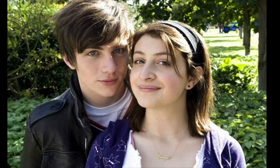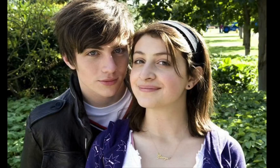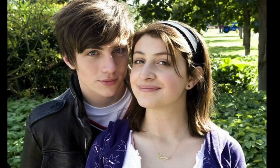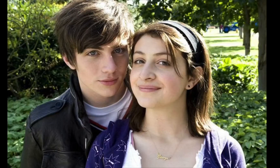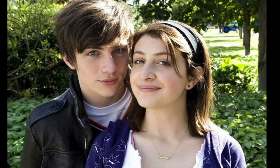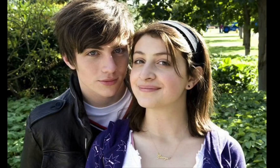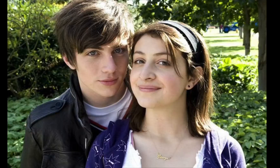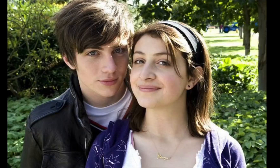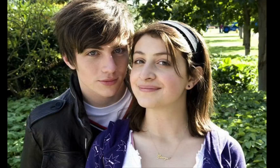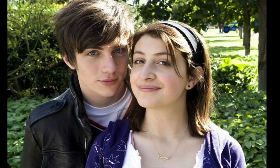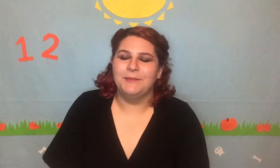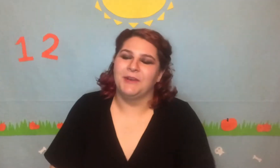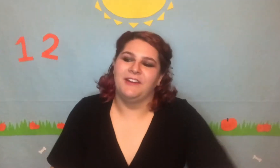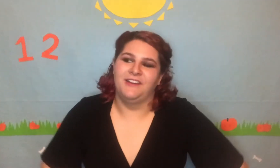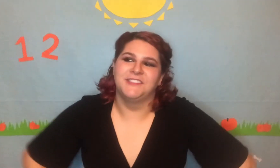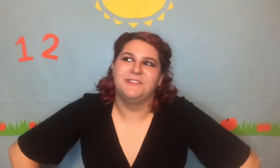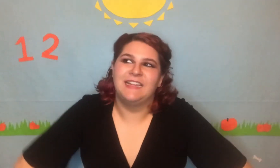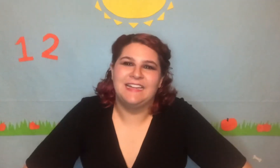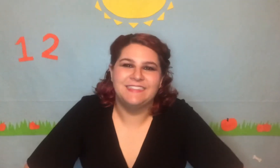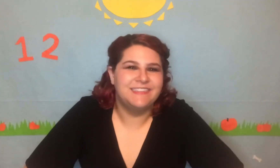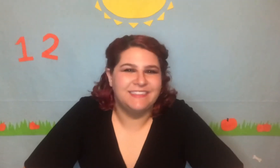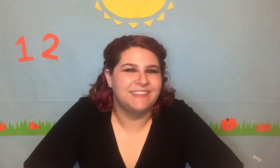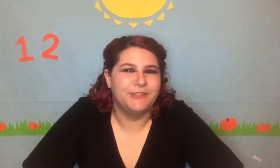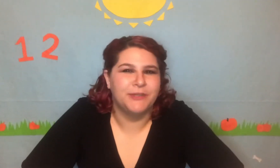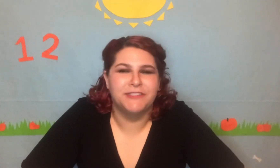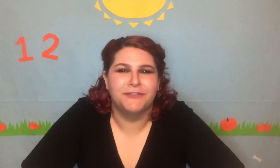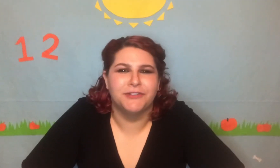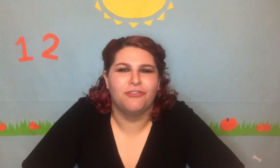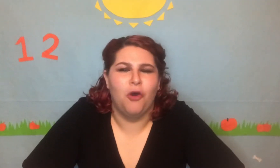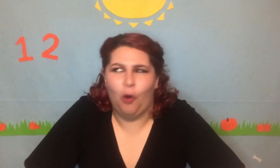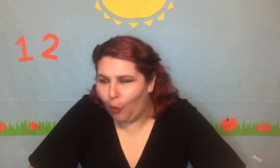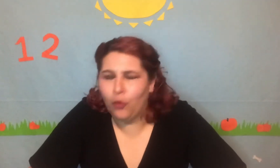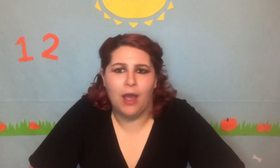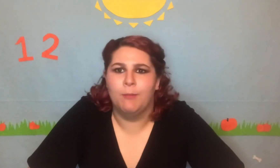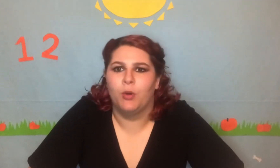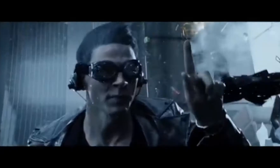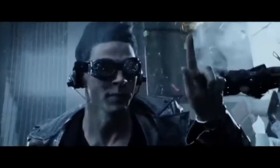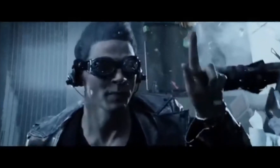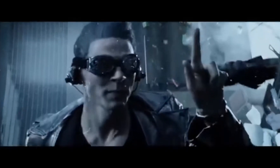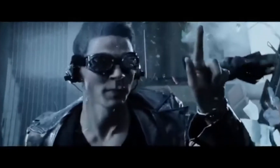and Perfect Snogging, but also I like the DC Quicksilver a whole lot more. Like how